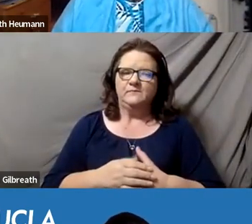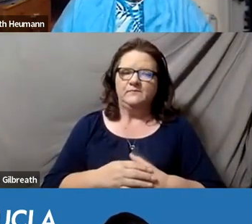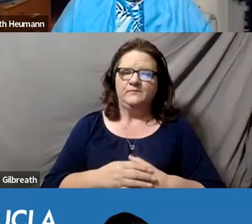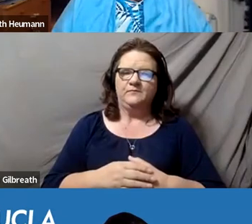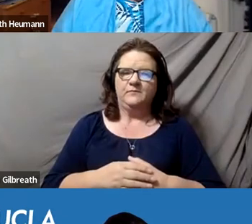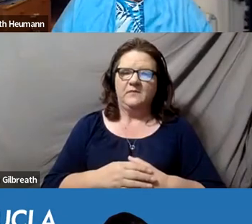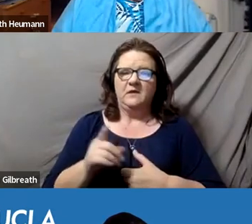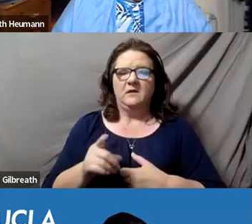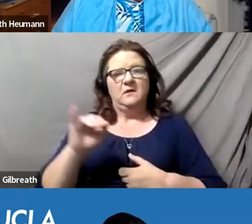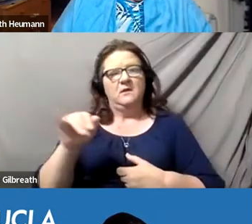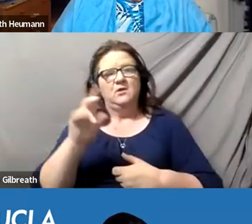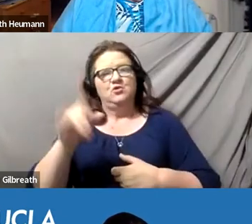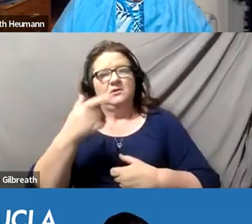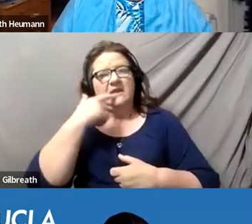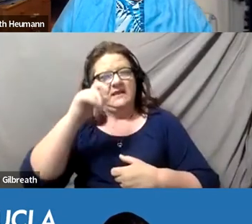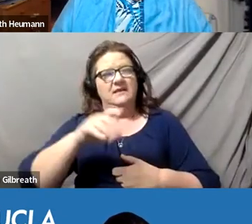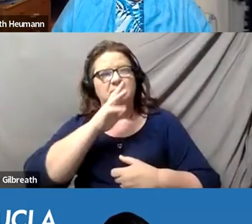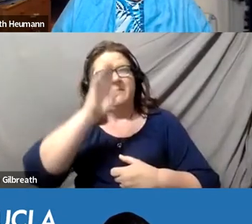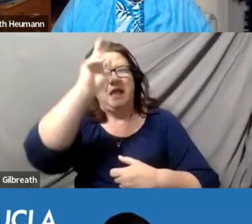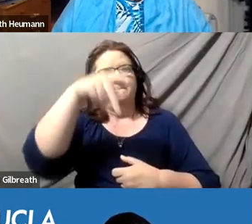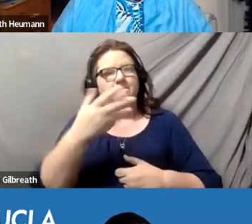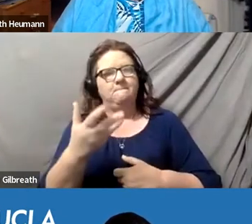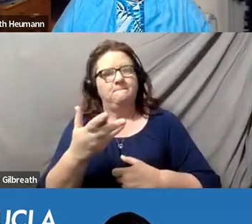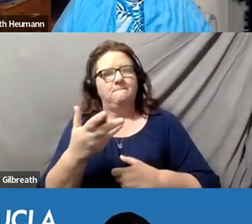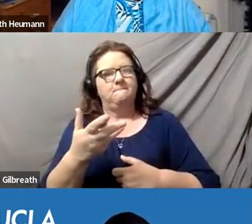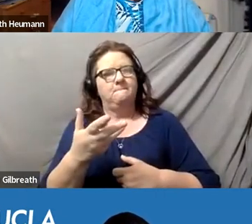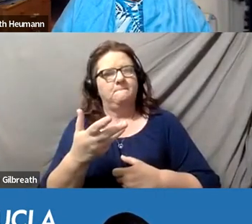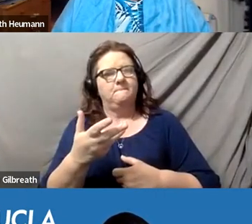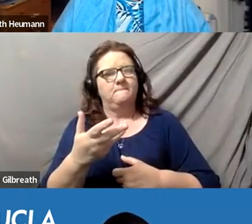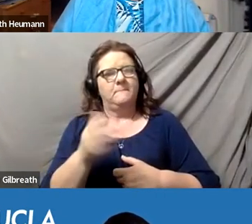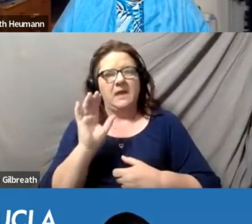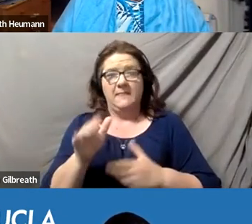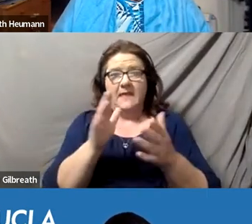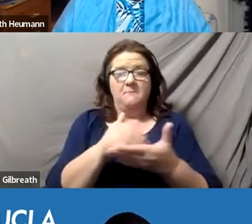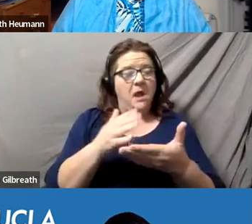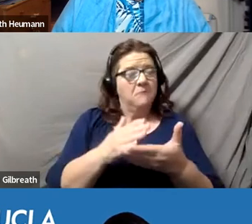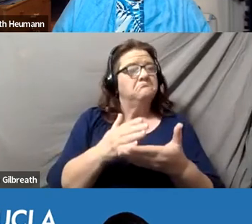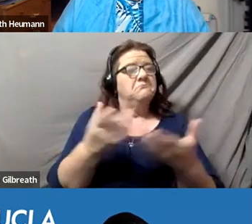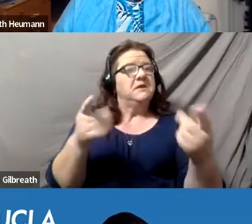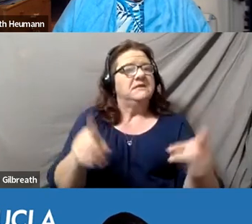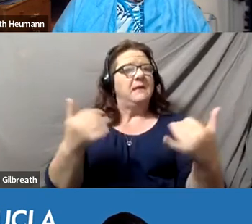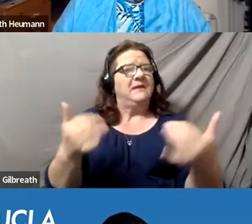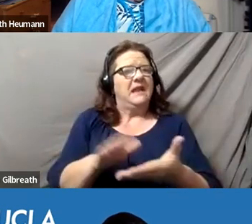I think they need to speak up and out about it, and I think that in part is going on on campus